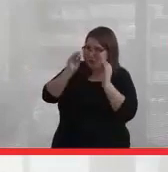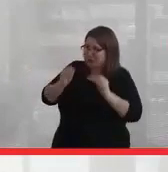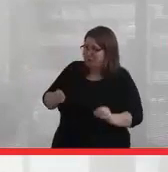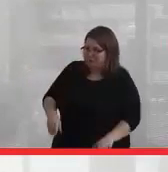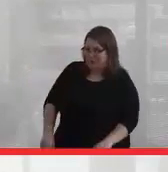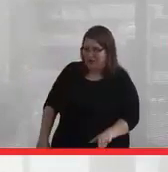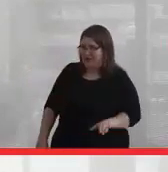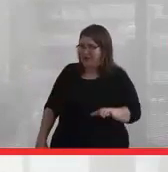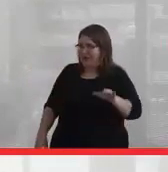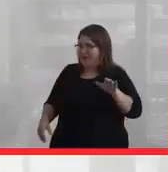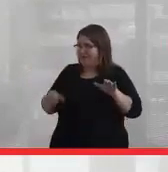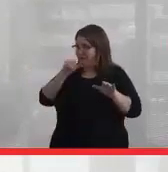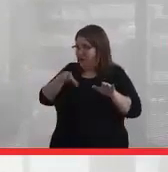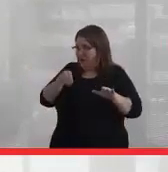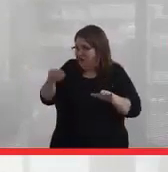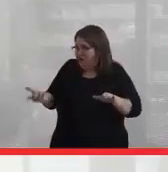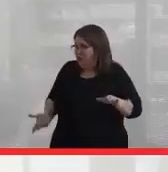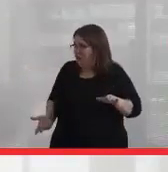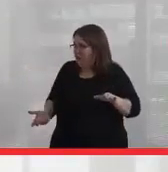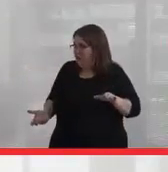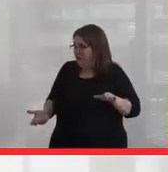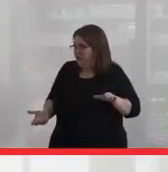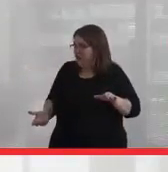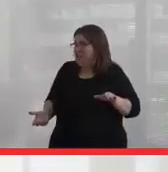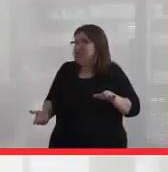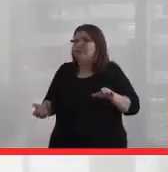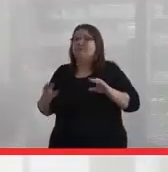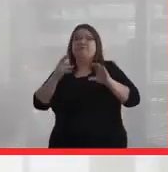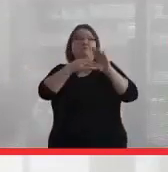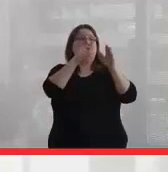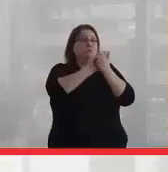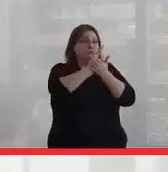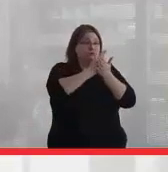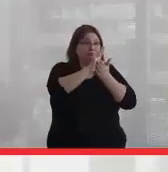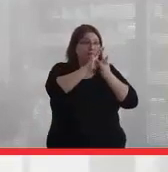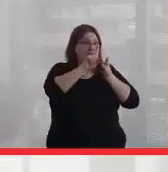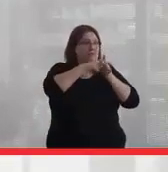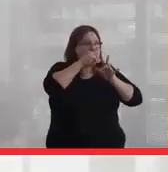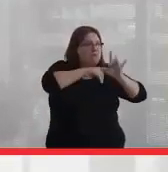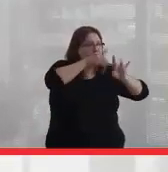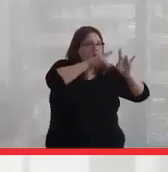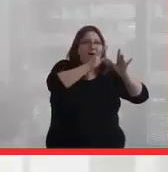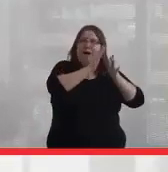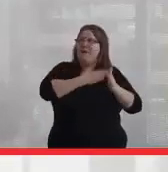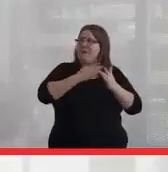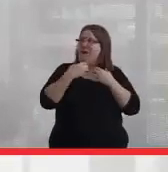and growing up. And when I did start learning those things, that's where I drew my strength.